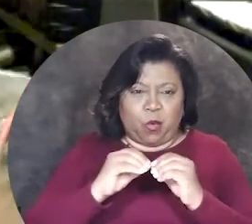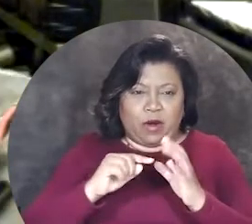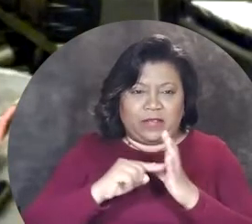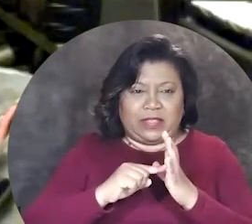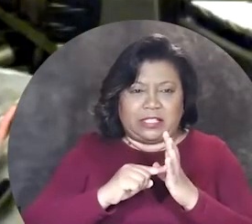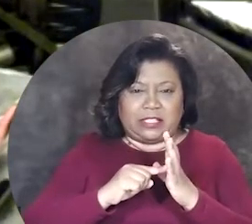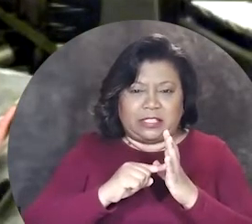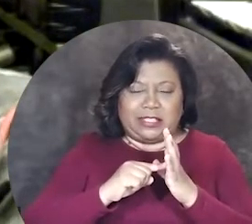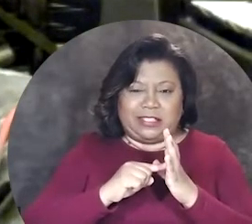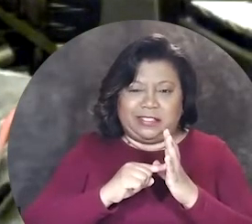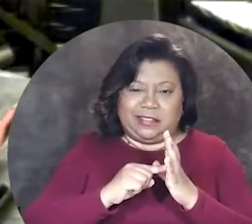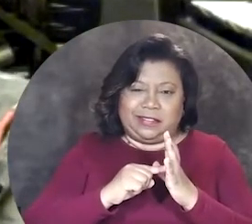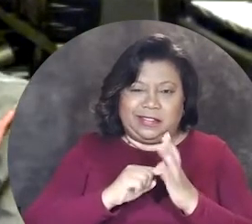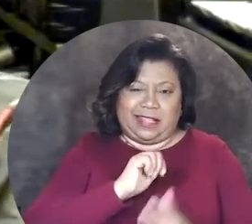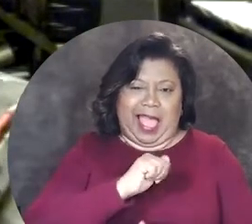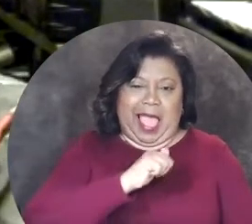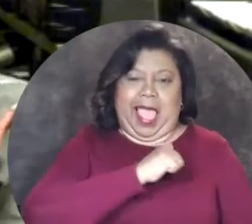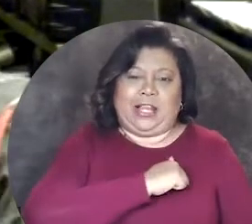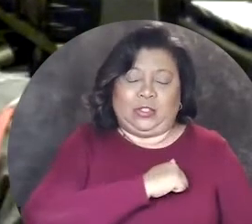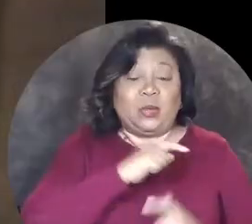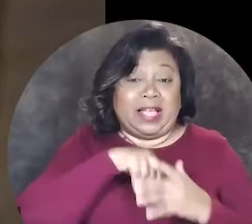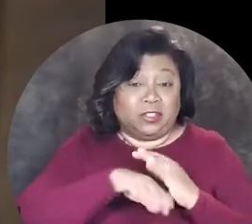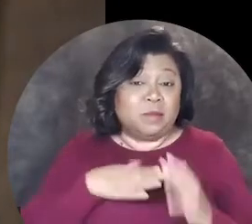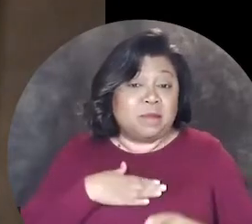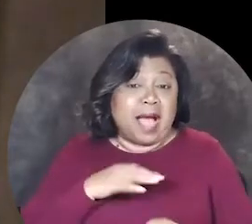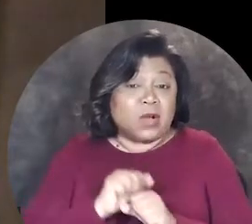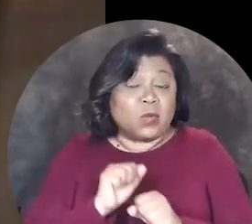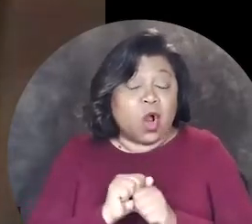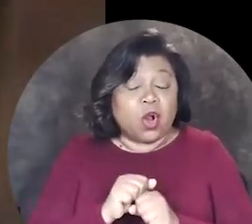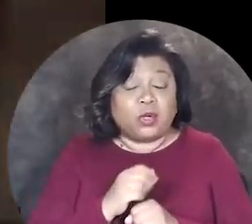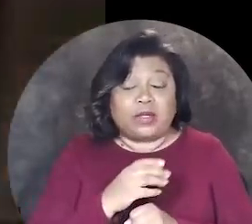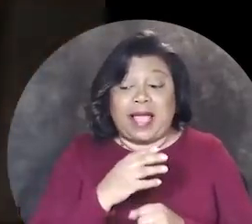put more of this sort of crip attitude into my work and